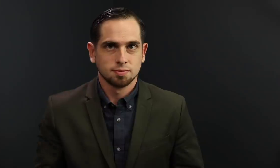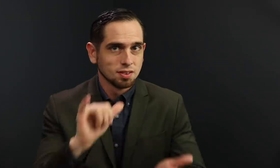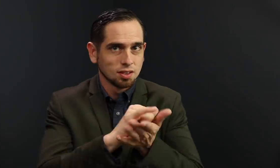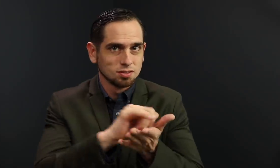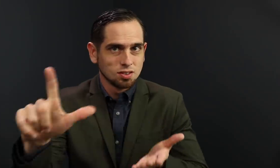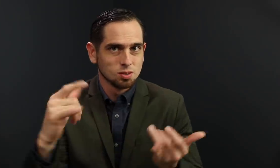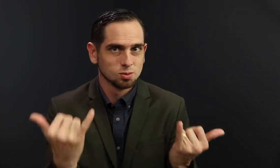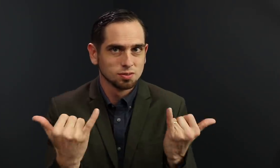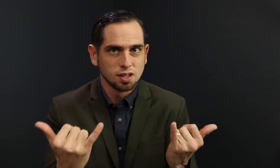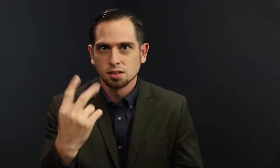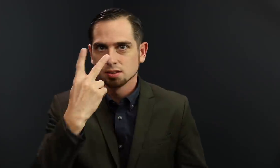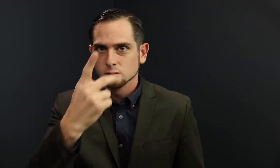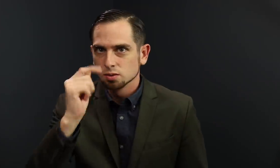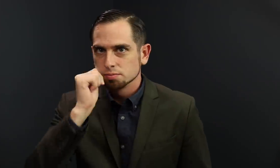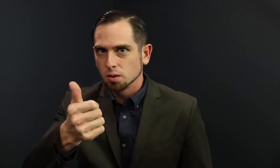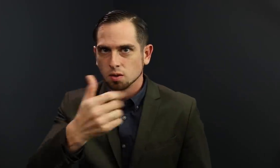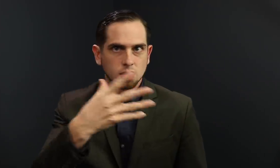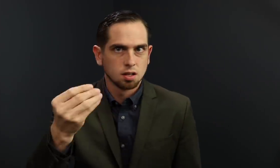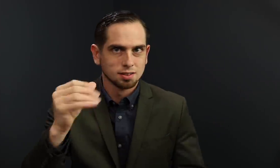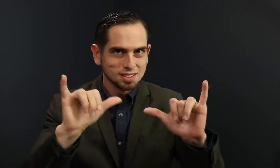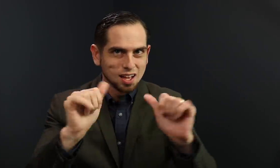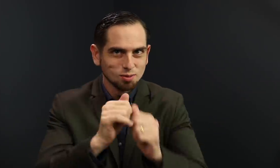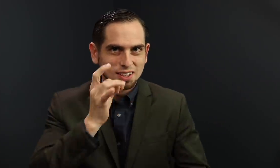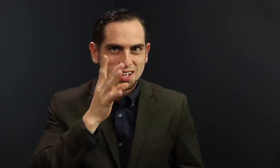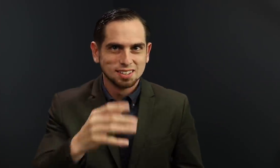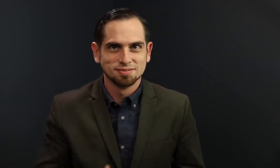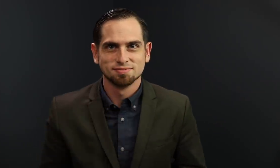That is all for today. See you tomorrow and stay with the light!